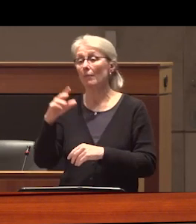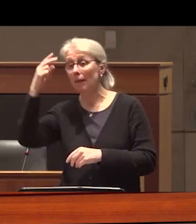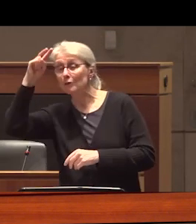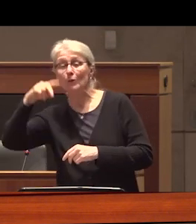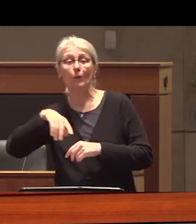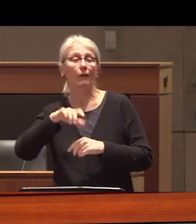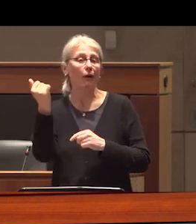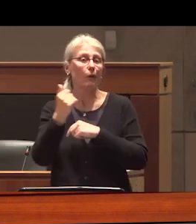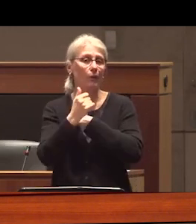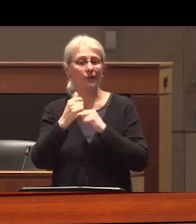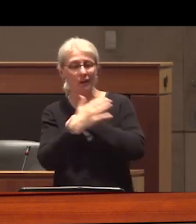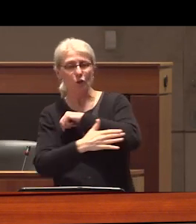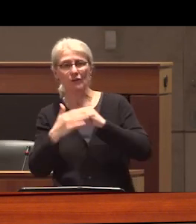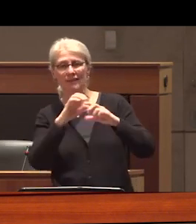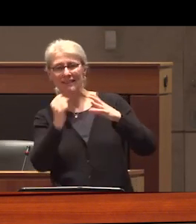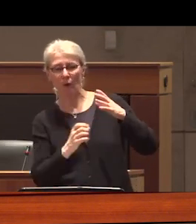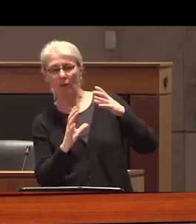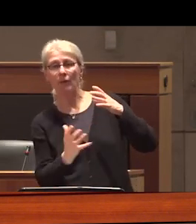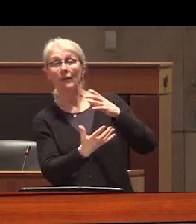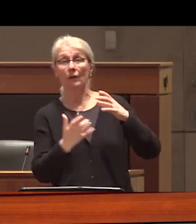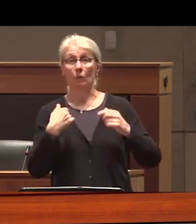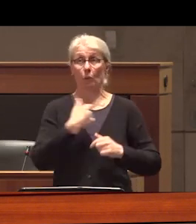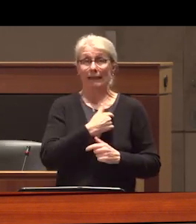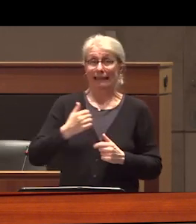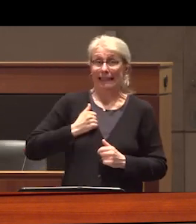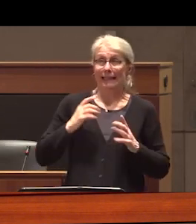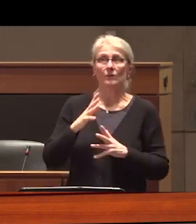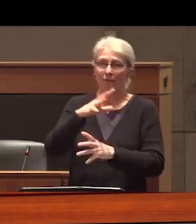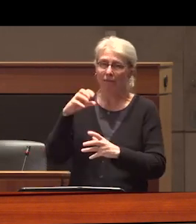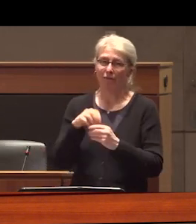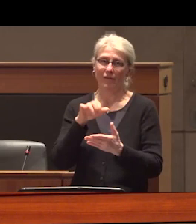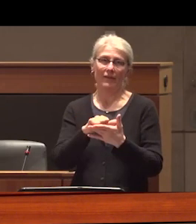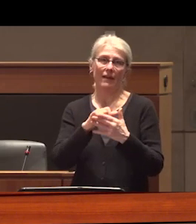throughout the developing World know that we as Canadians are directly implicated in it and these